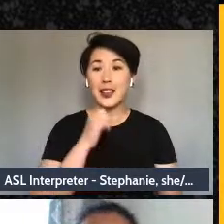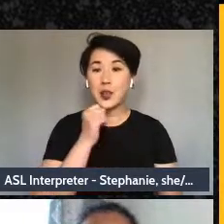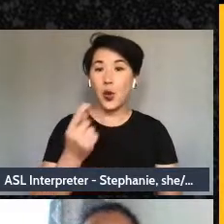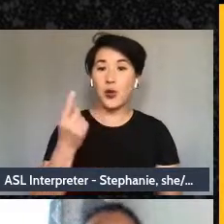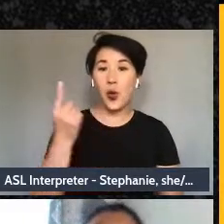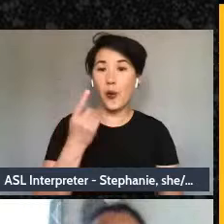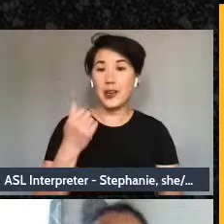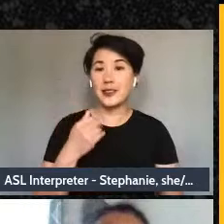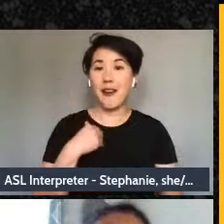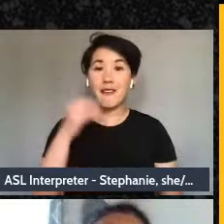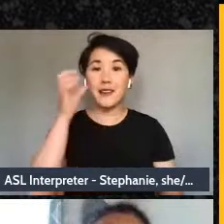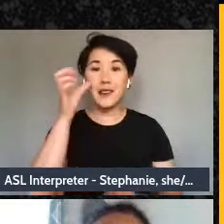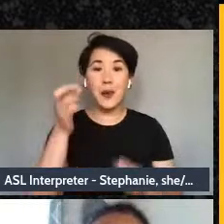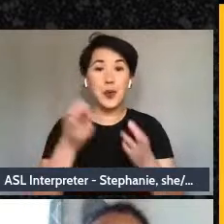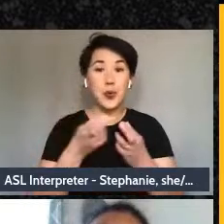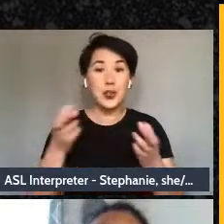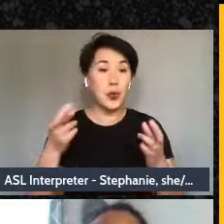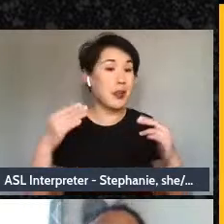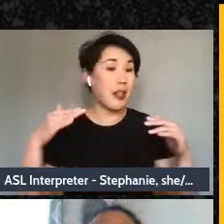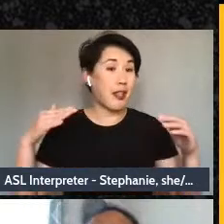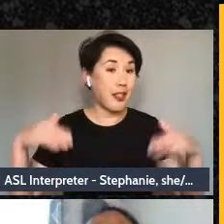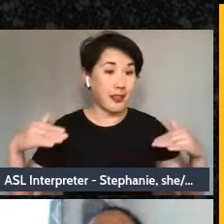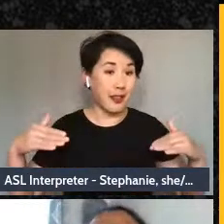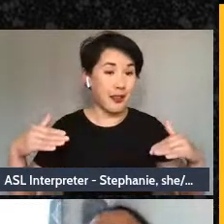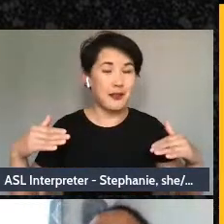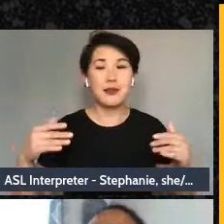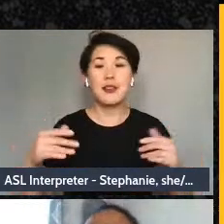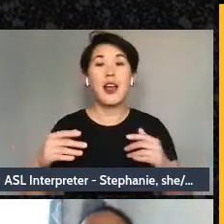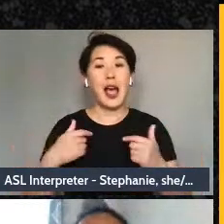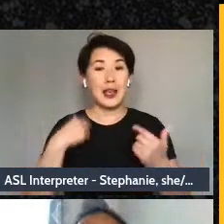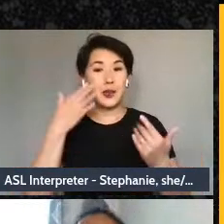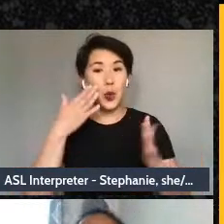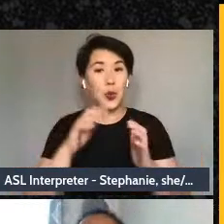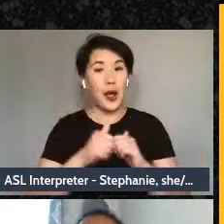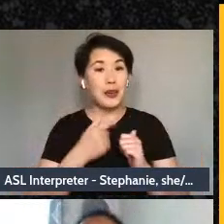to tell my story differently, that's why I love collective sharing yes.